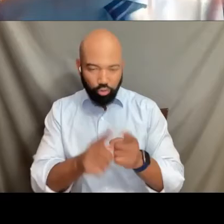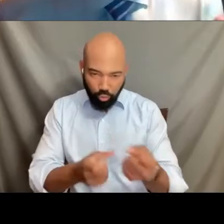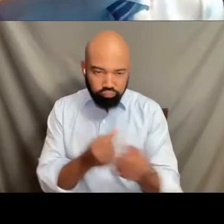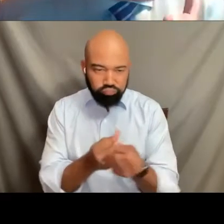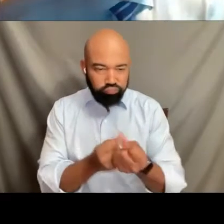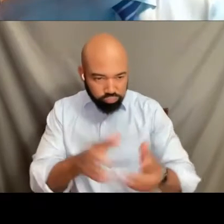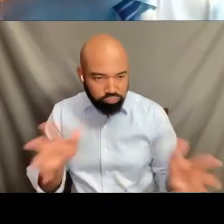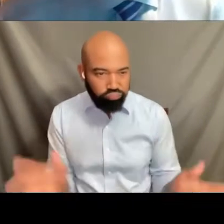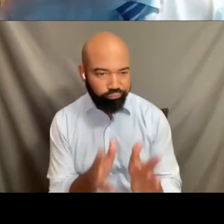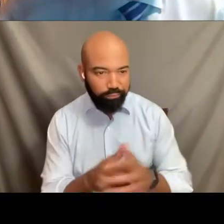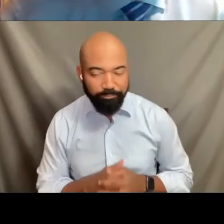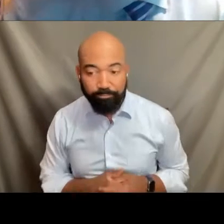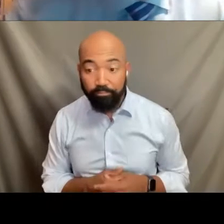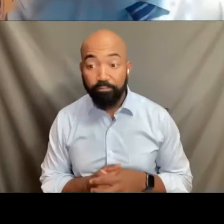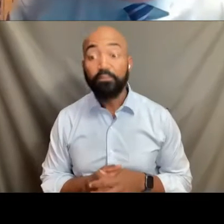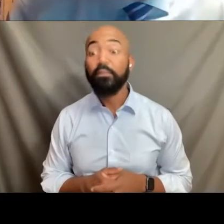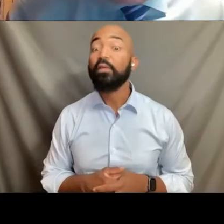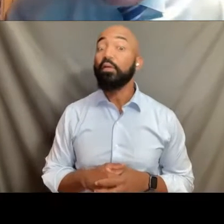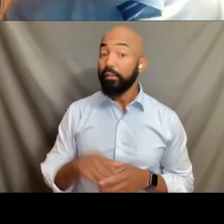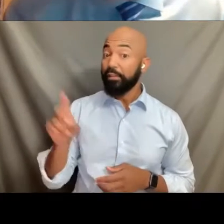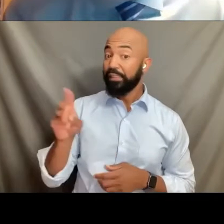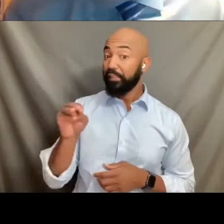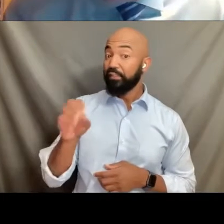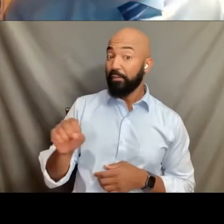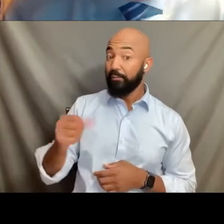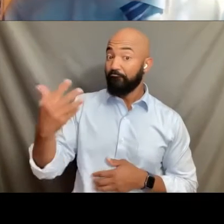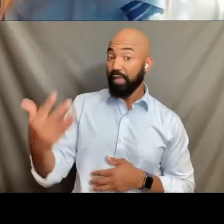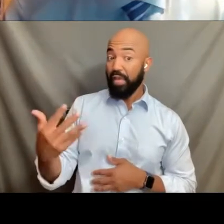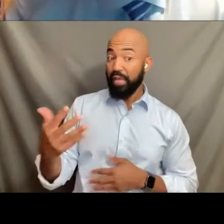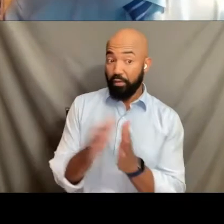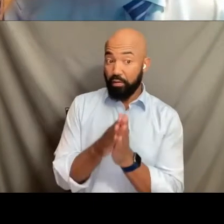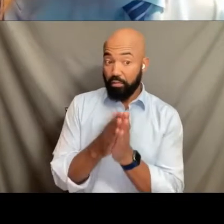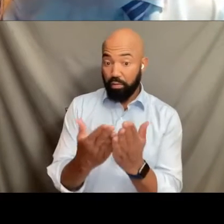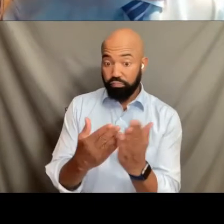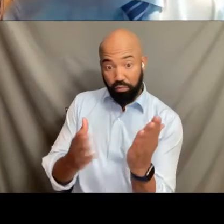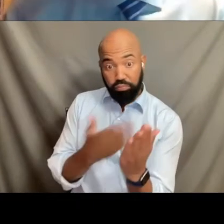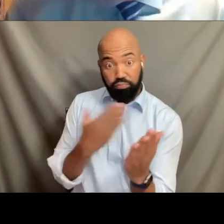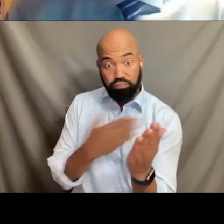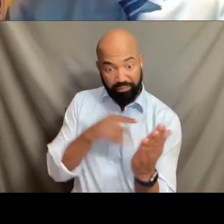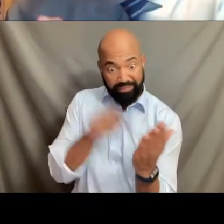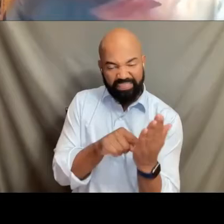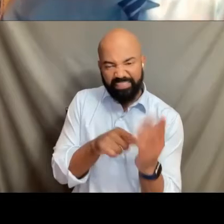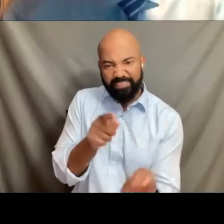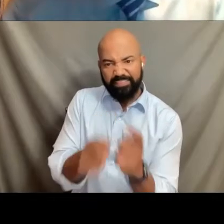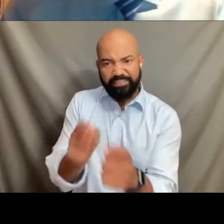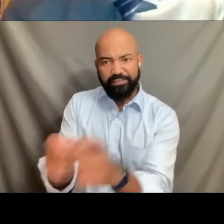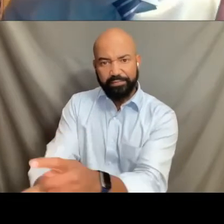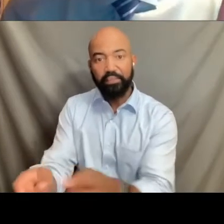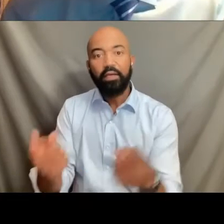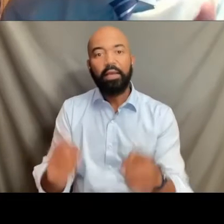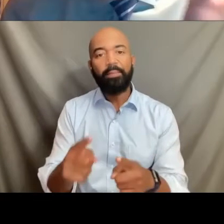Notably, notably, the DSM five, as I suspect many of you know, has been revised to eliminate that old language